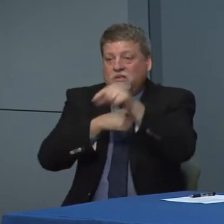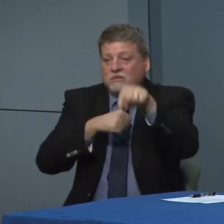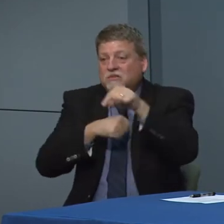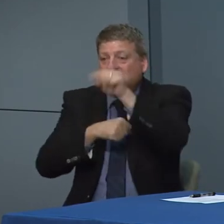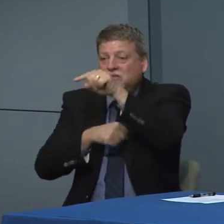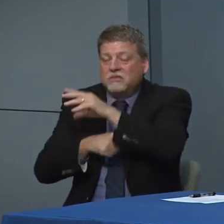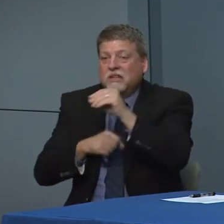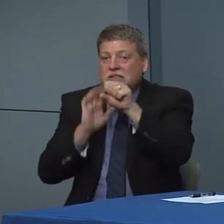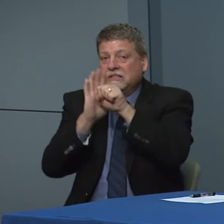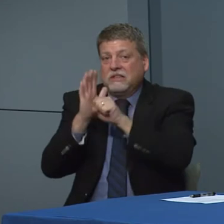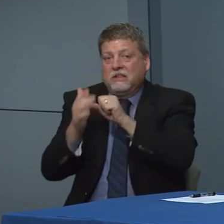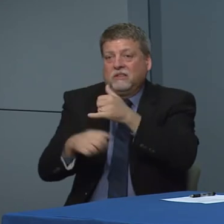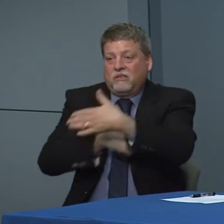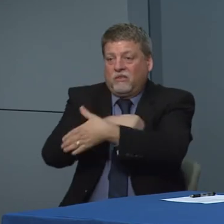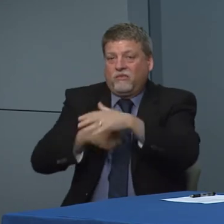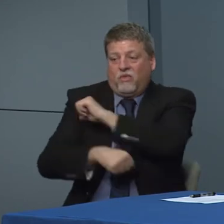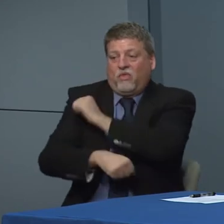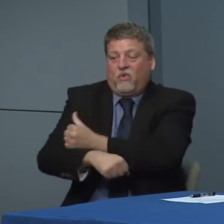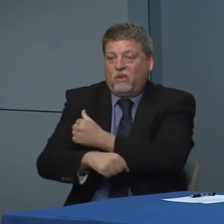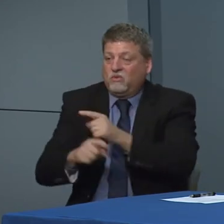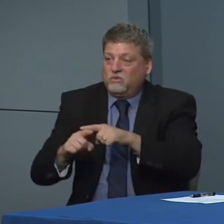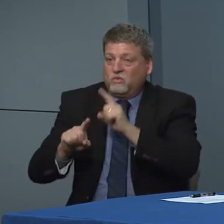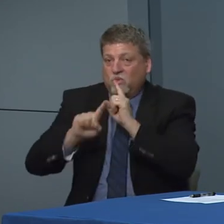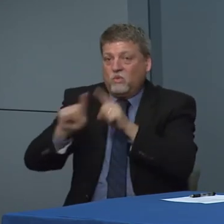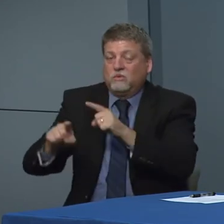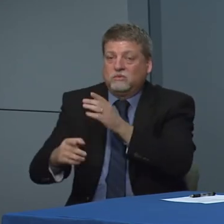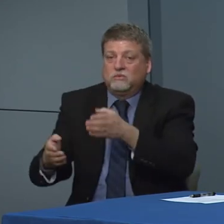and looking at our our state authorities as well.